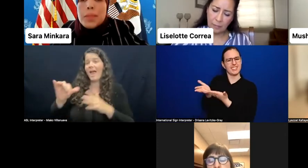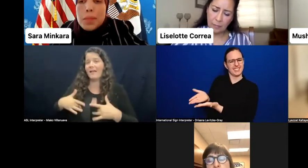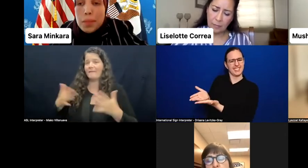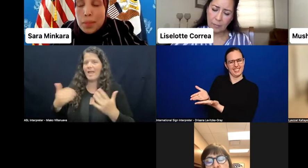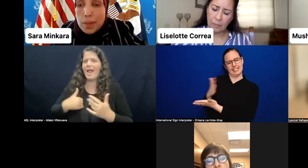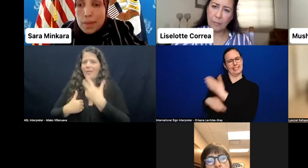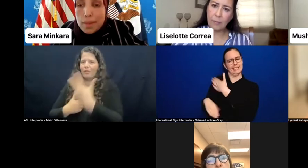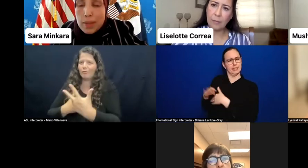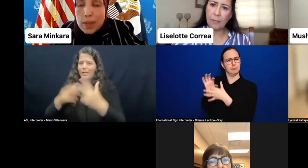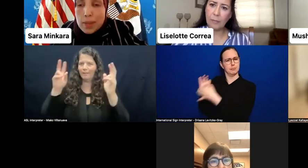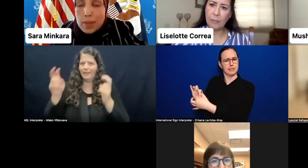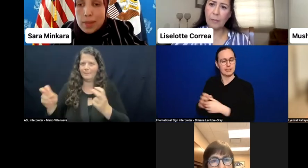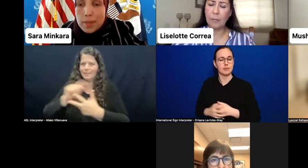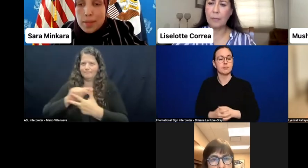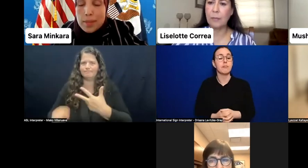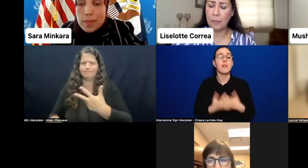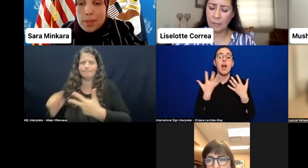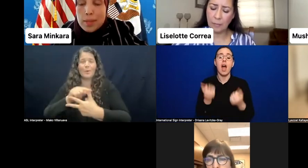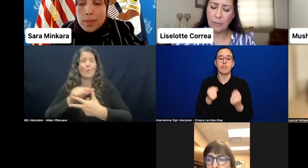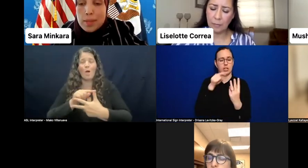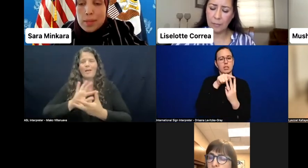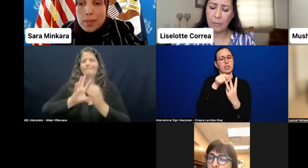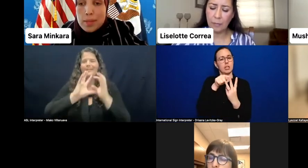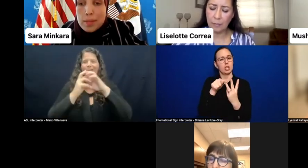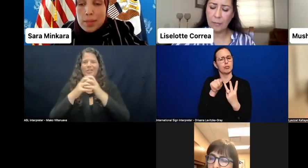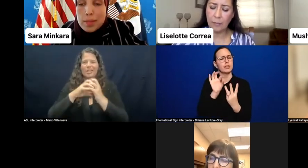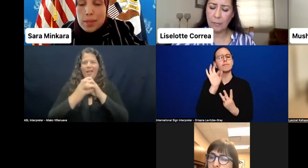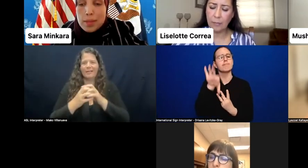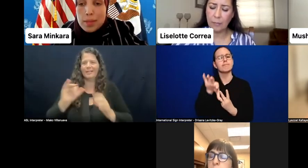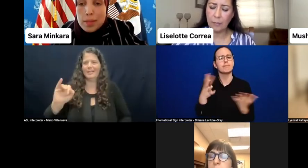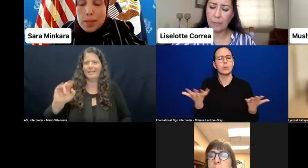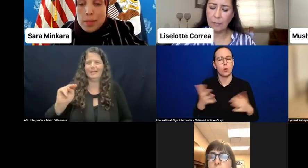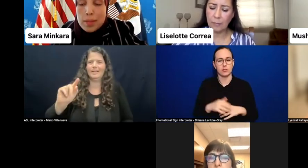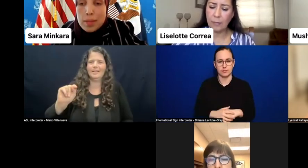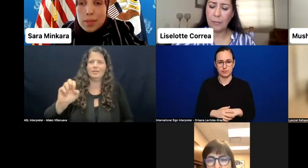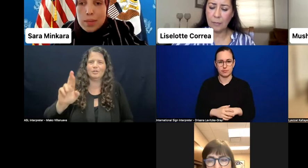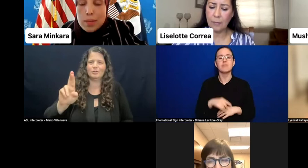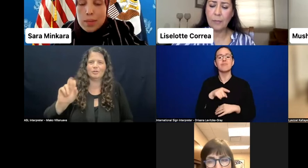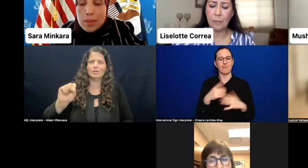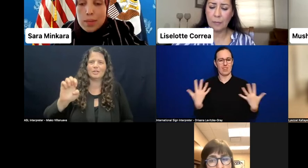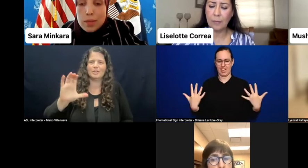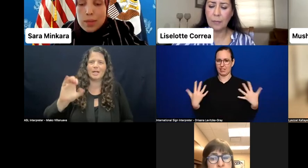The first was intersectionality both in building coalitions among other groups